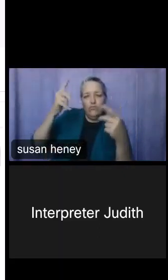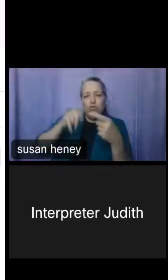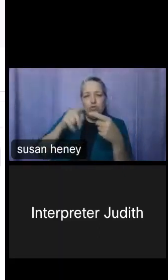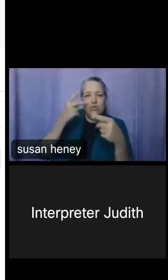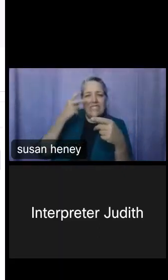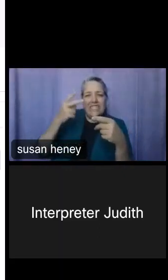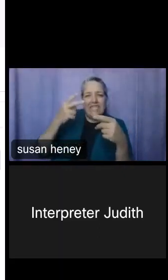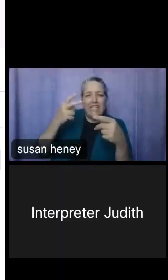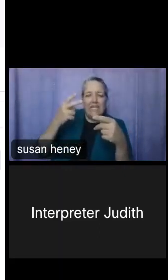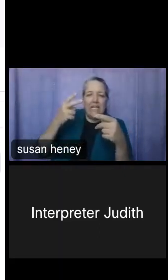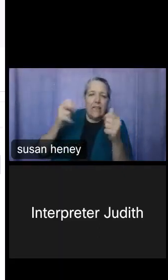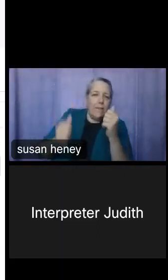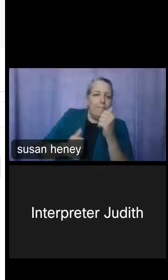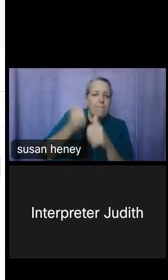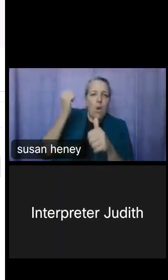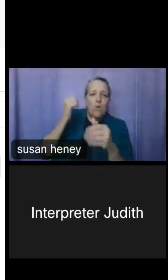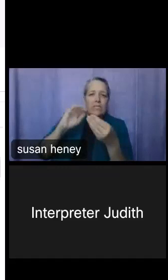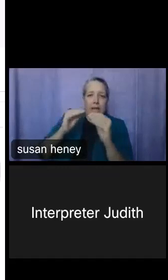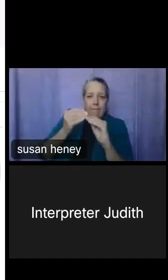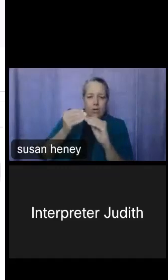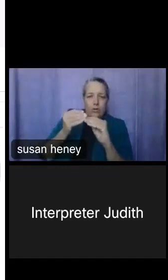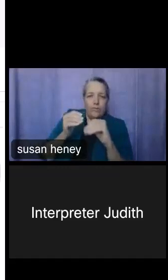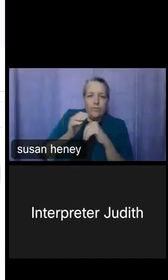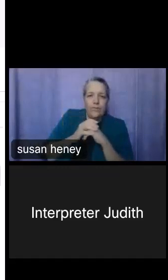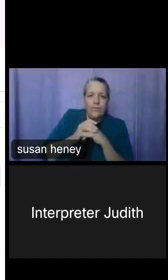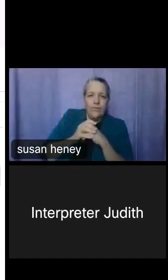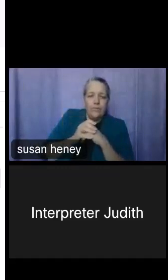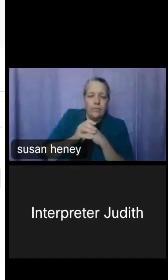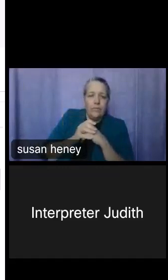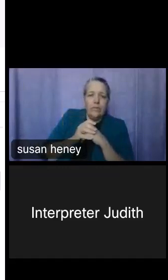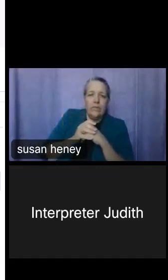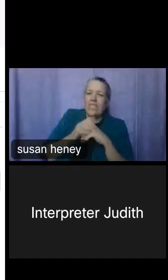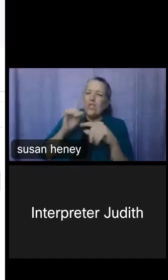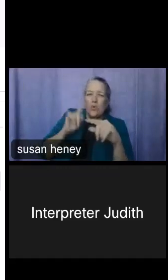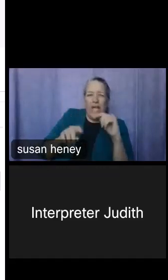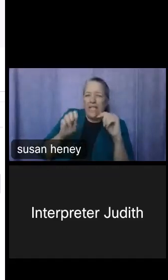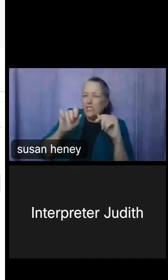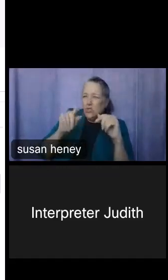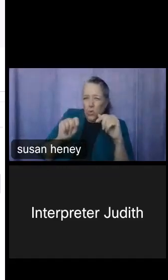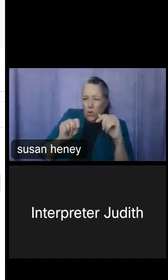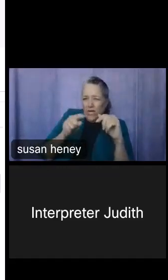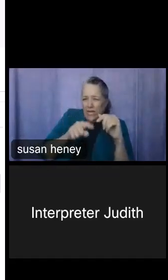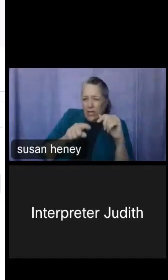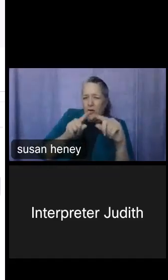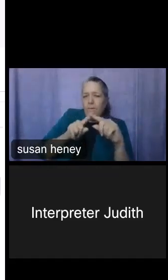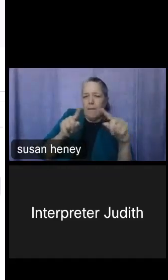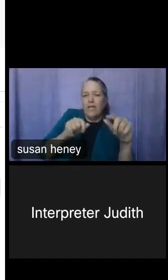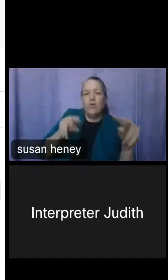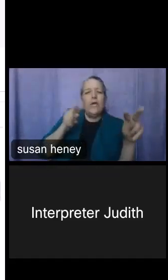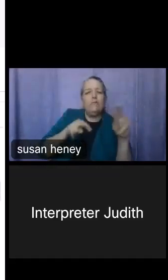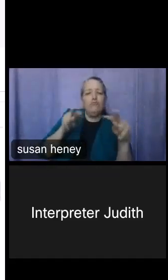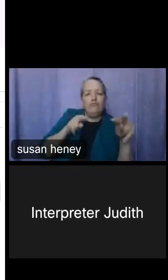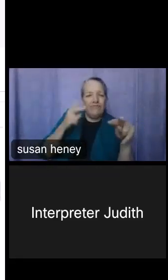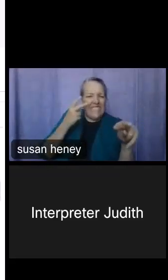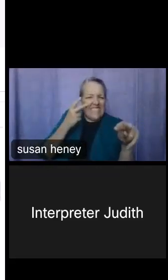number. Unfortunately, you can't sort it on this table,